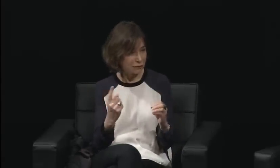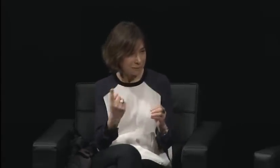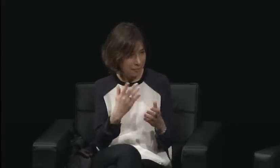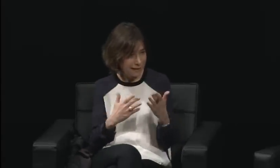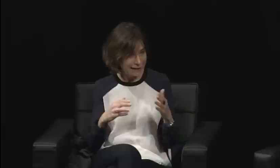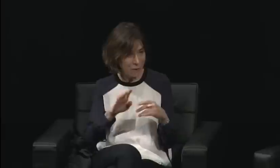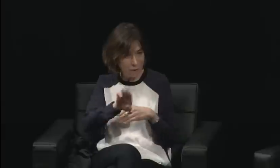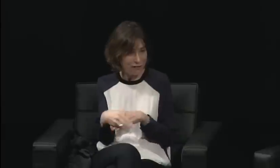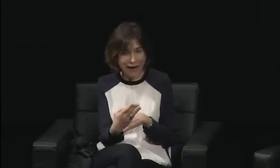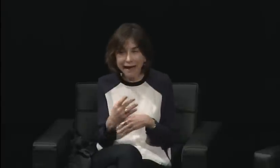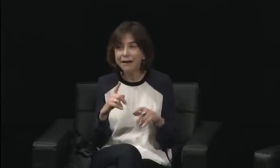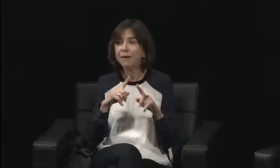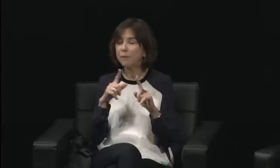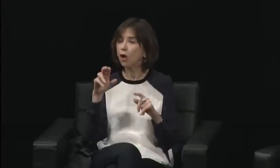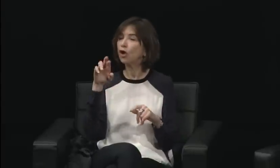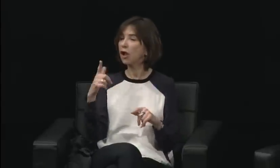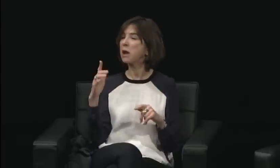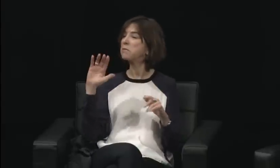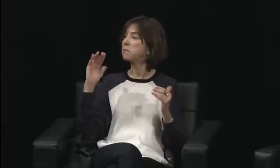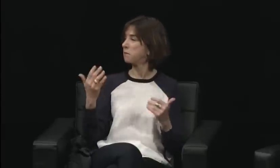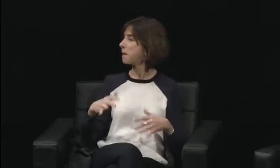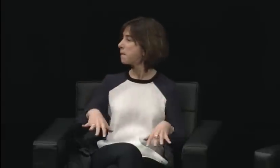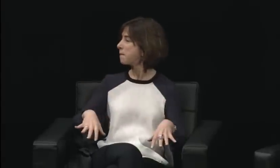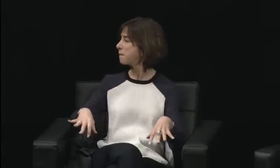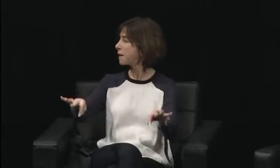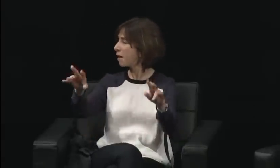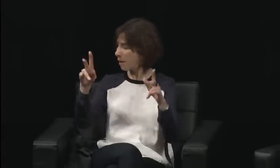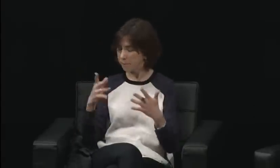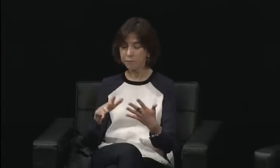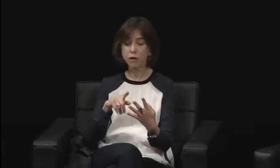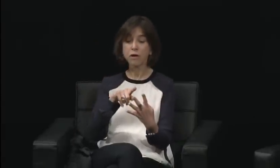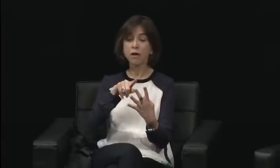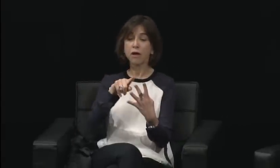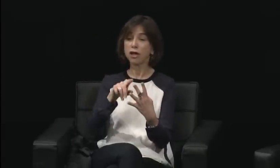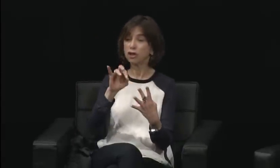because those four students studied under Dr. Malzkuhn